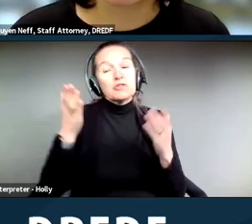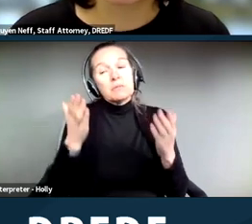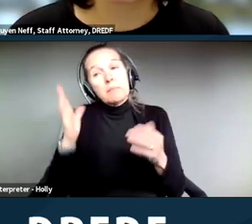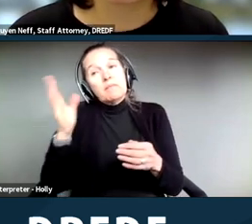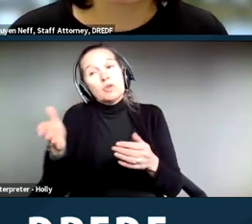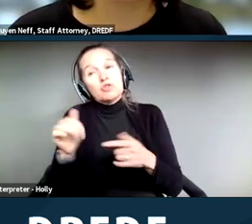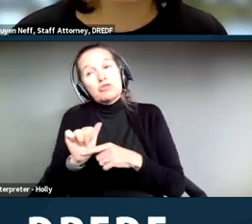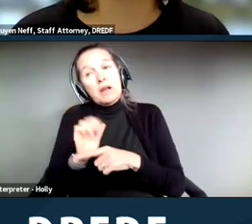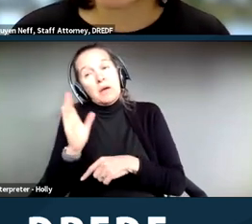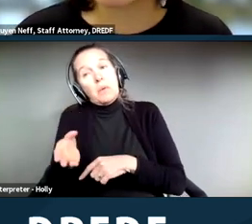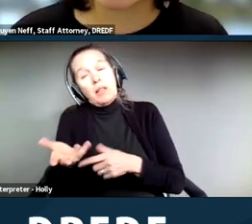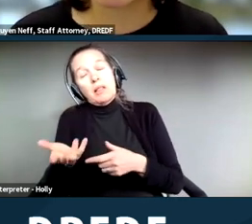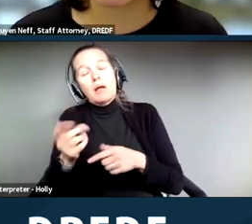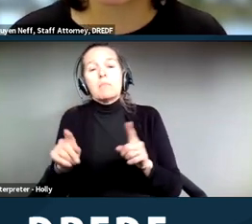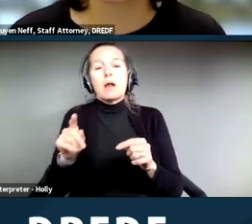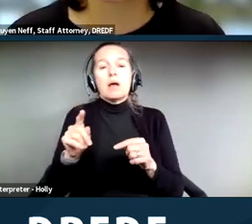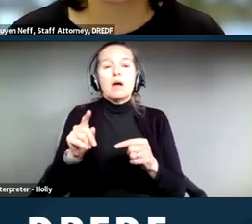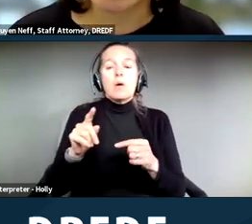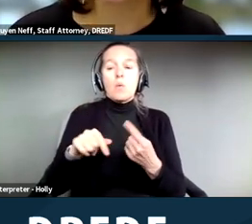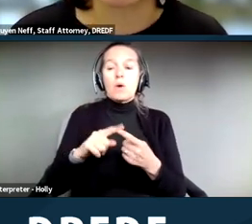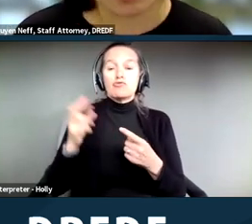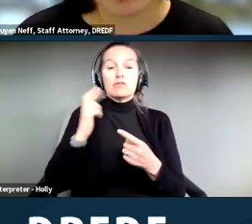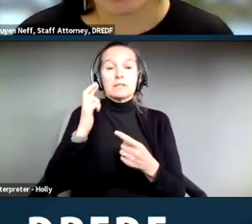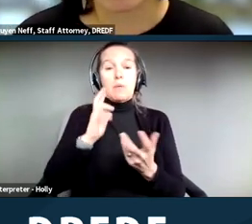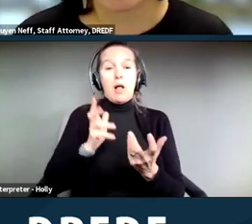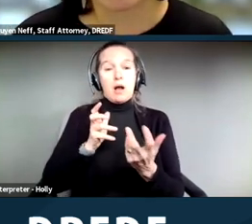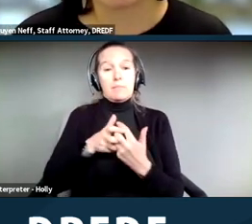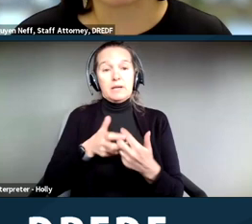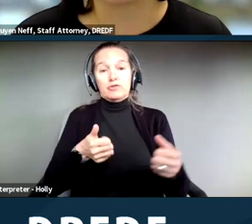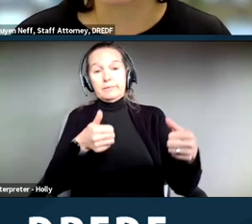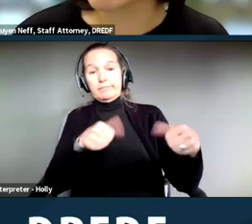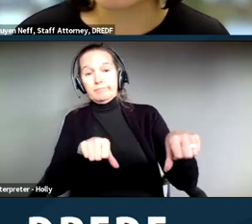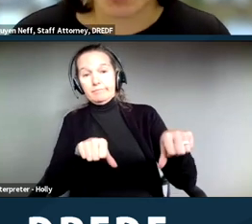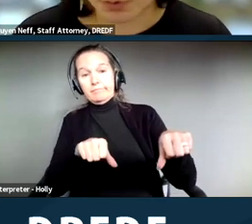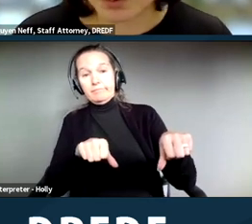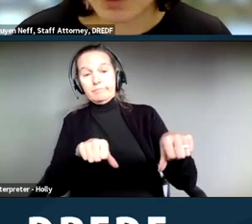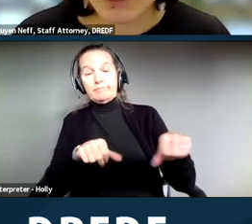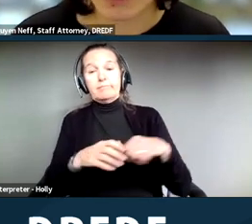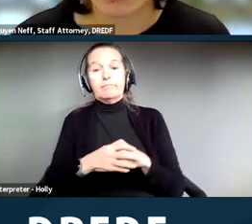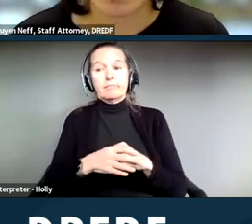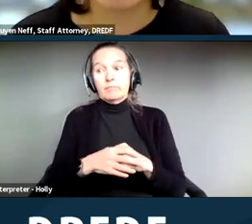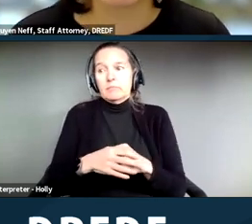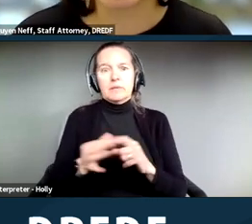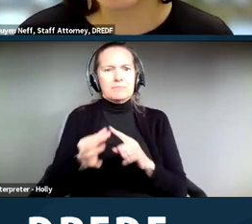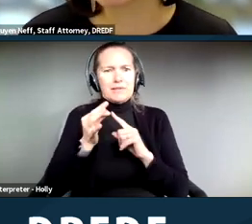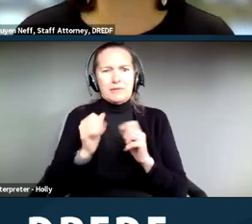when a reasonable accommodation is not granted, particularly for no good reason, you do have